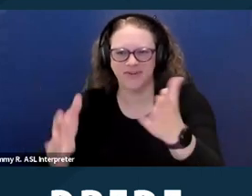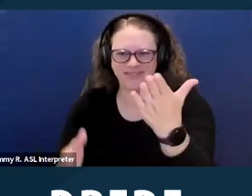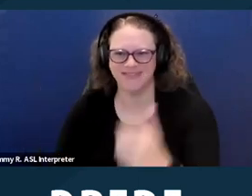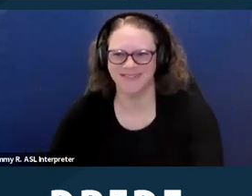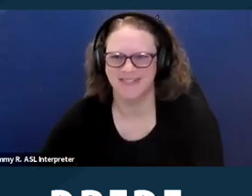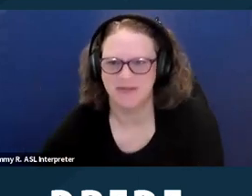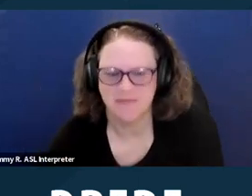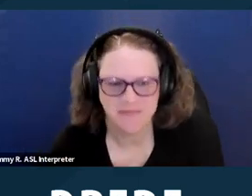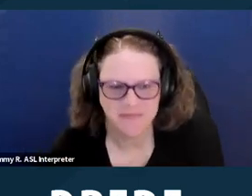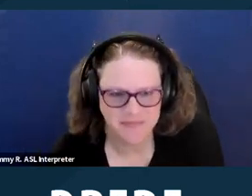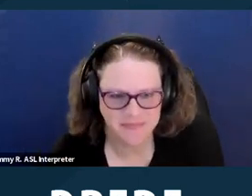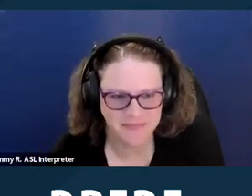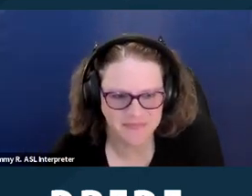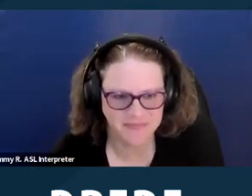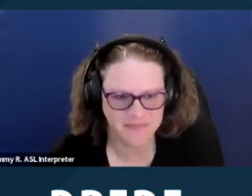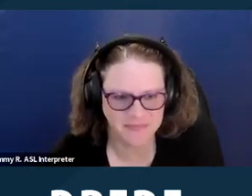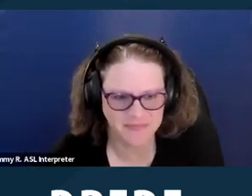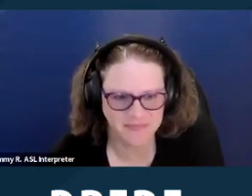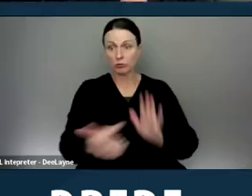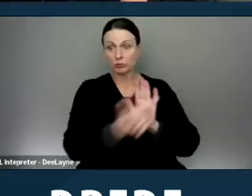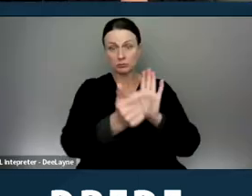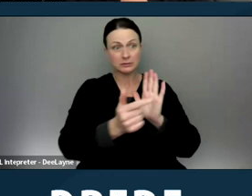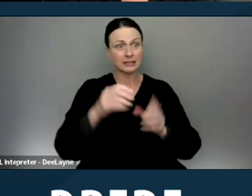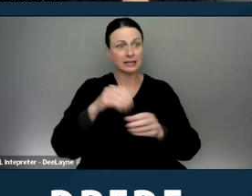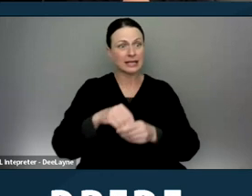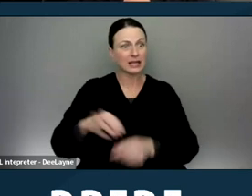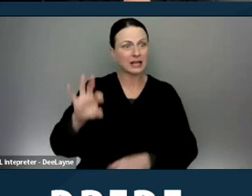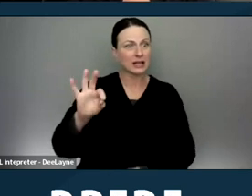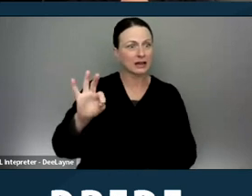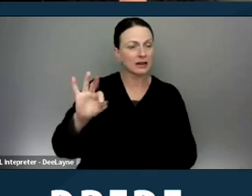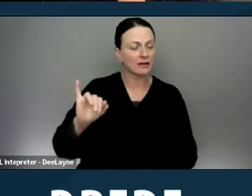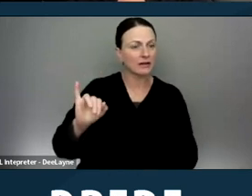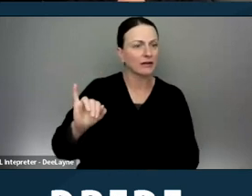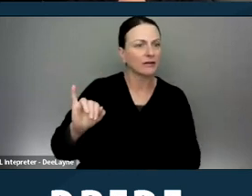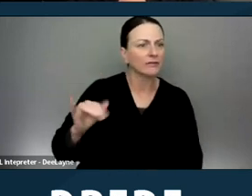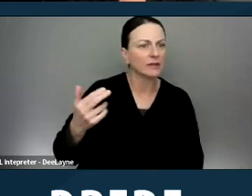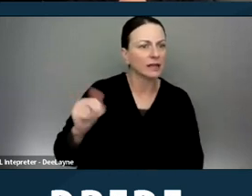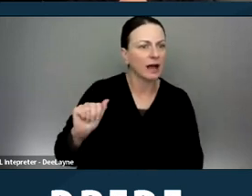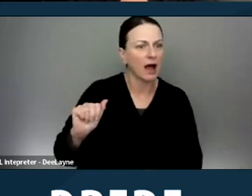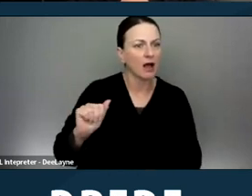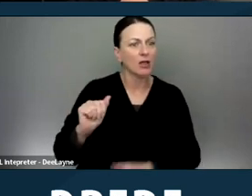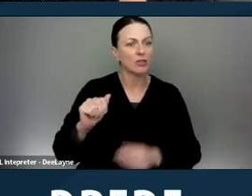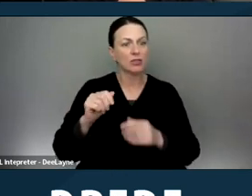Like other prohibitions in FEHA, the source-of-income discrimination prohibition applies